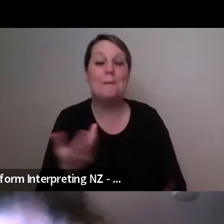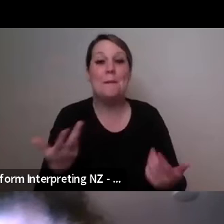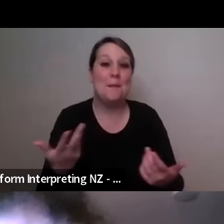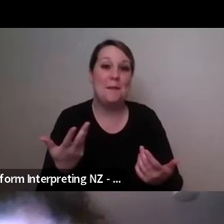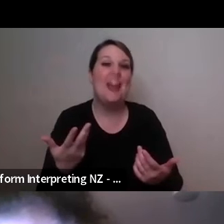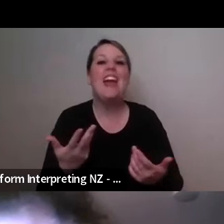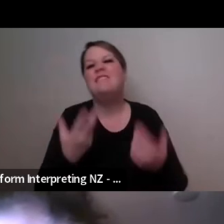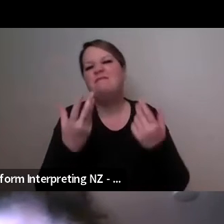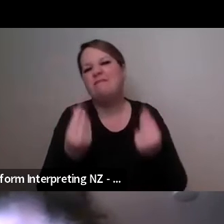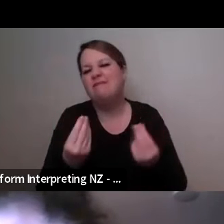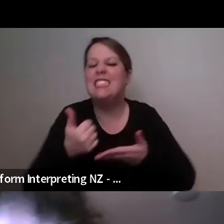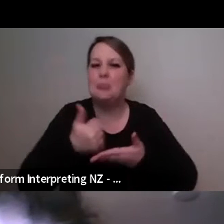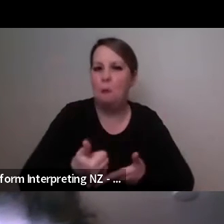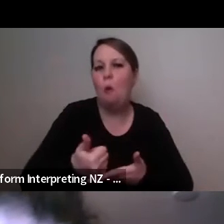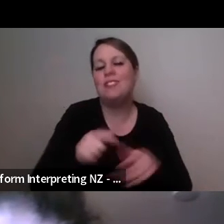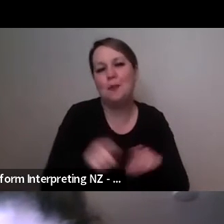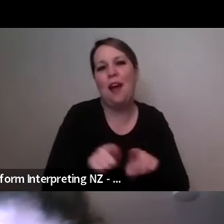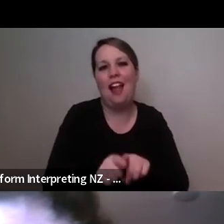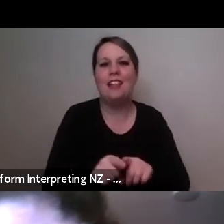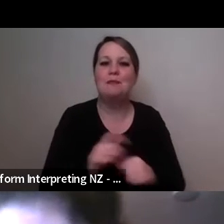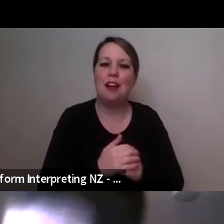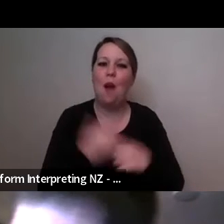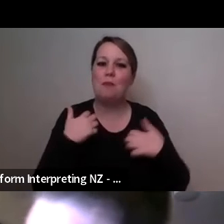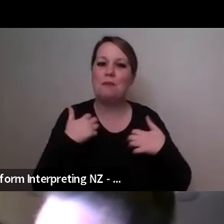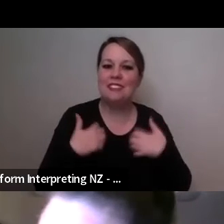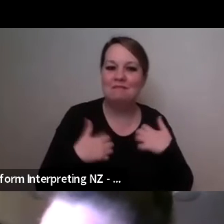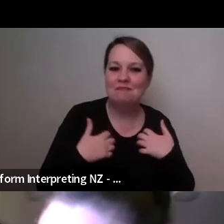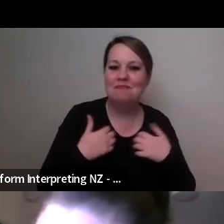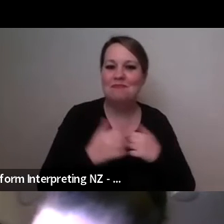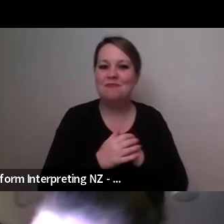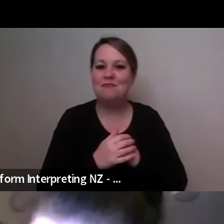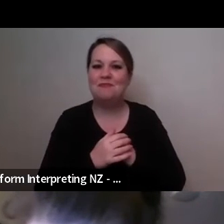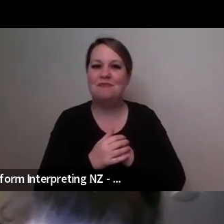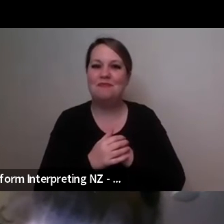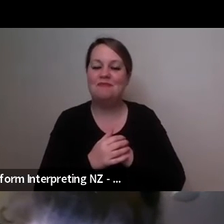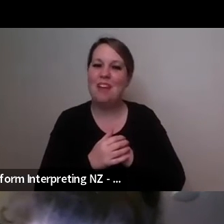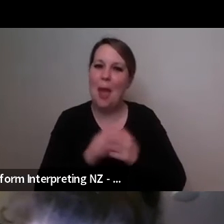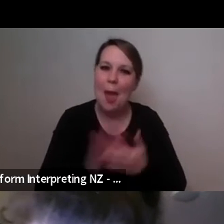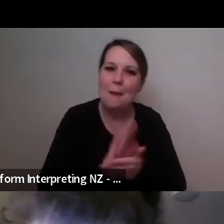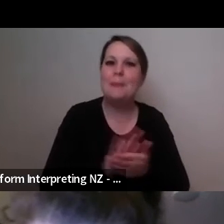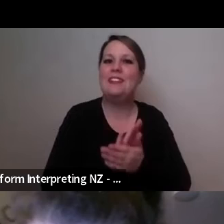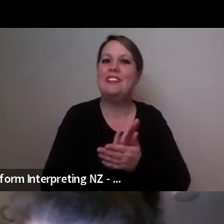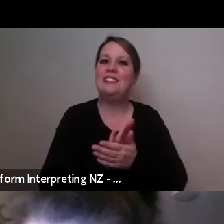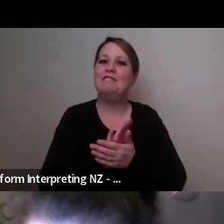um but uh I would be eager and willing uh without holding back to be there in a flash